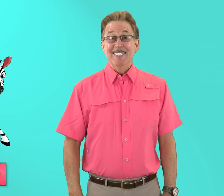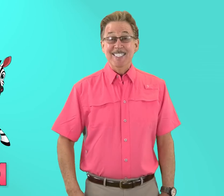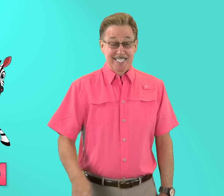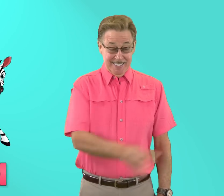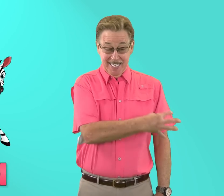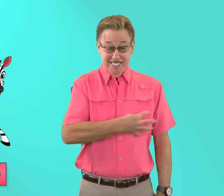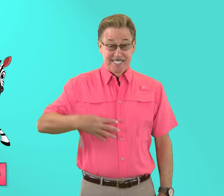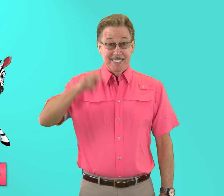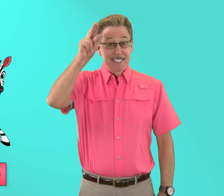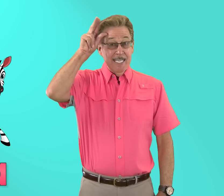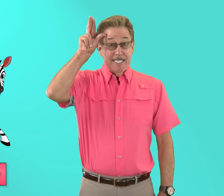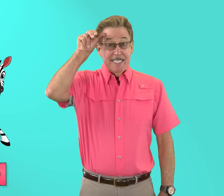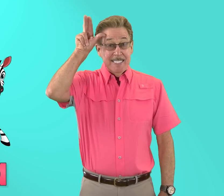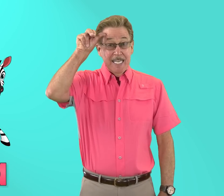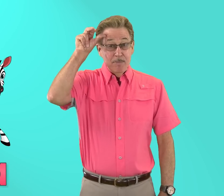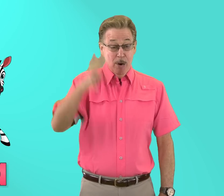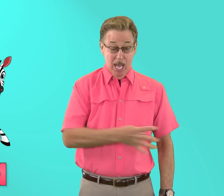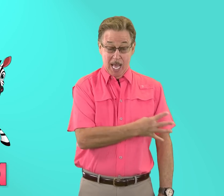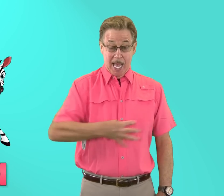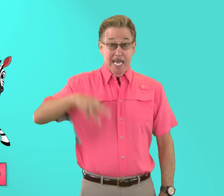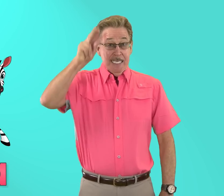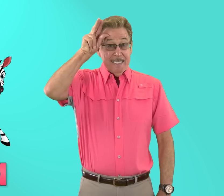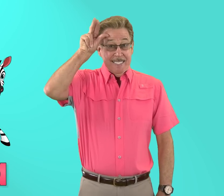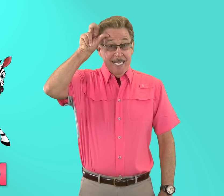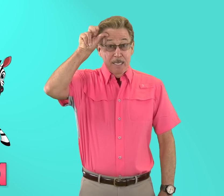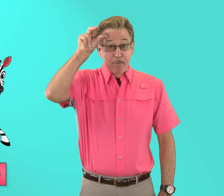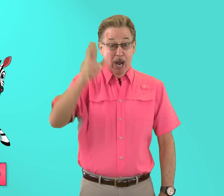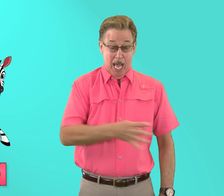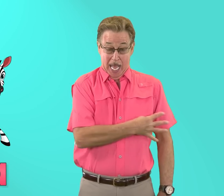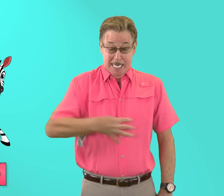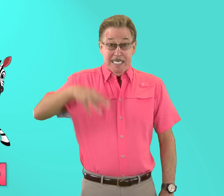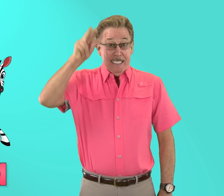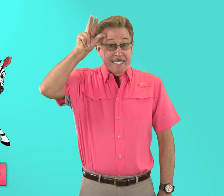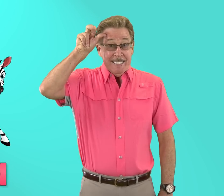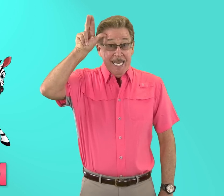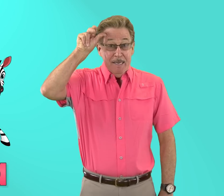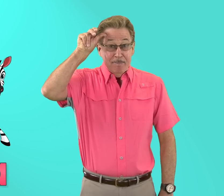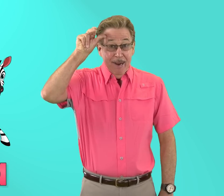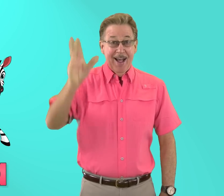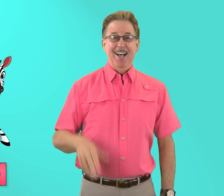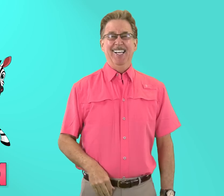Z z says /z/ zebra, zebra, zebra